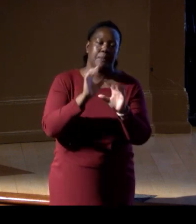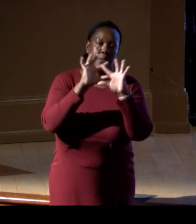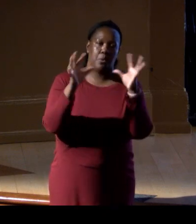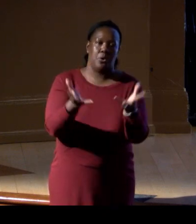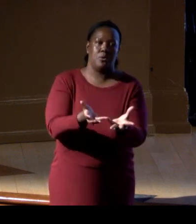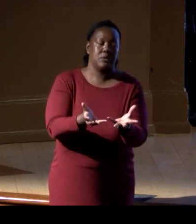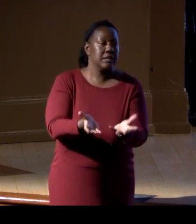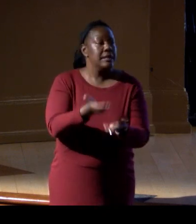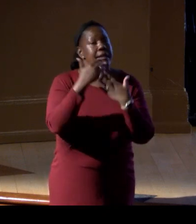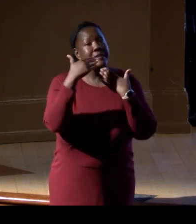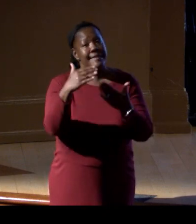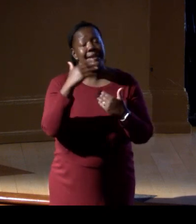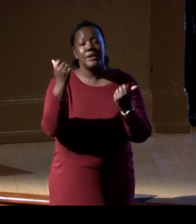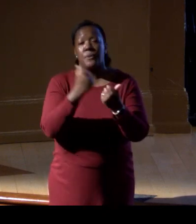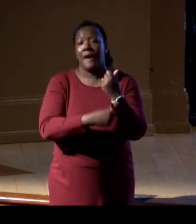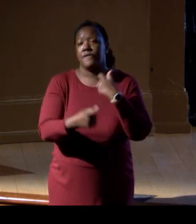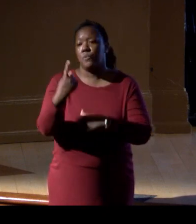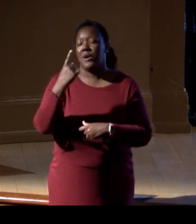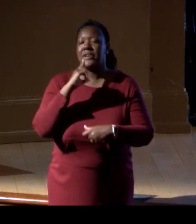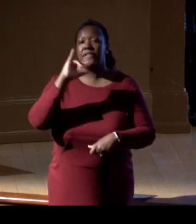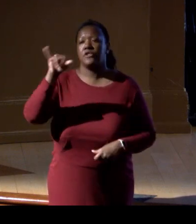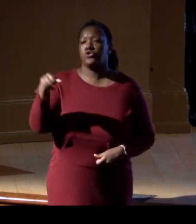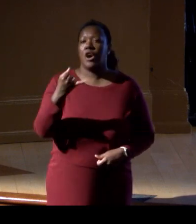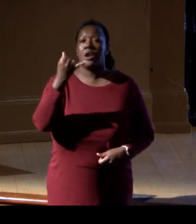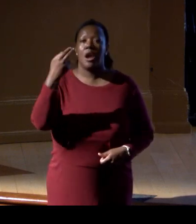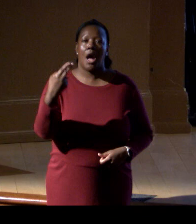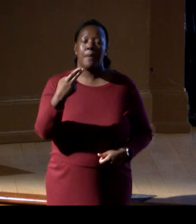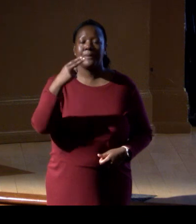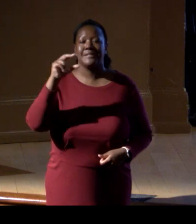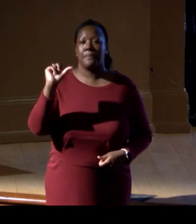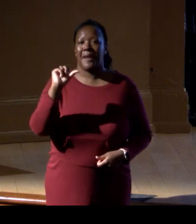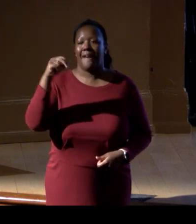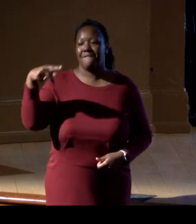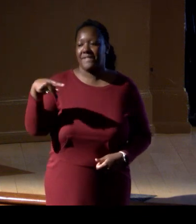at the Johns Hopkins Applied Physics Laboratories and the Smithsonian for making